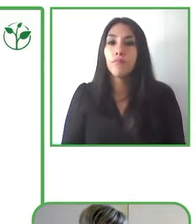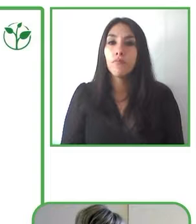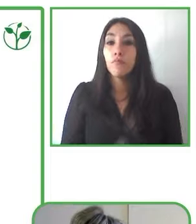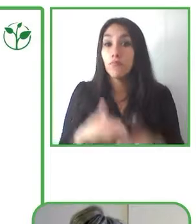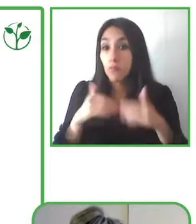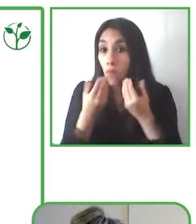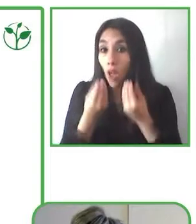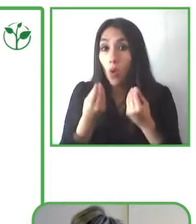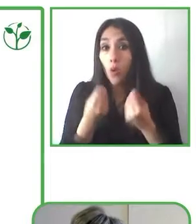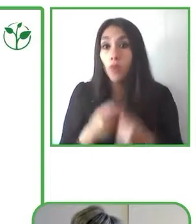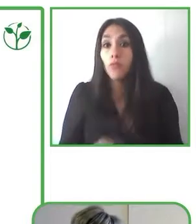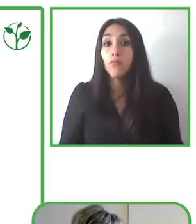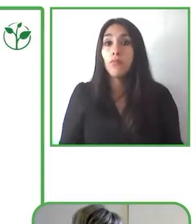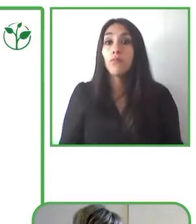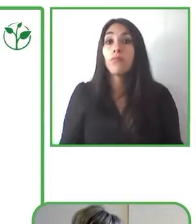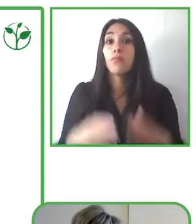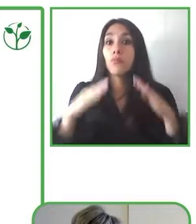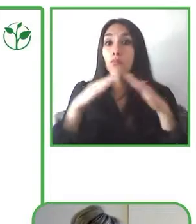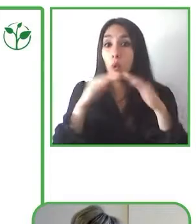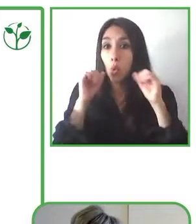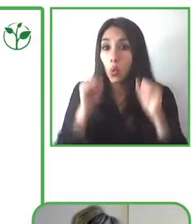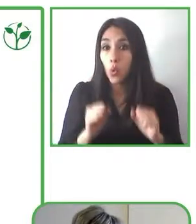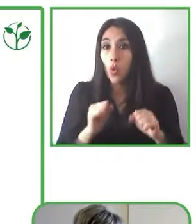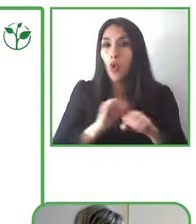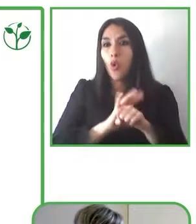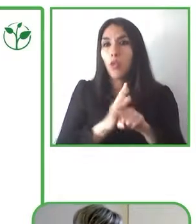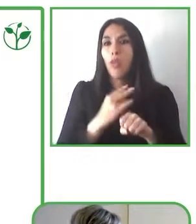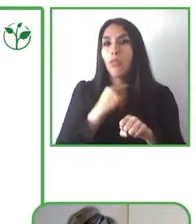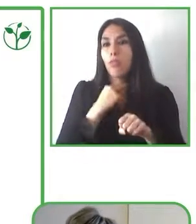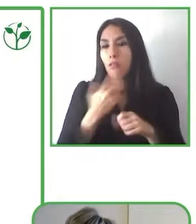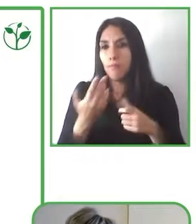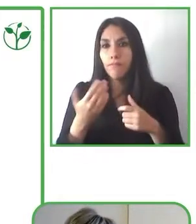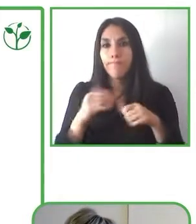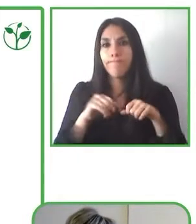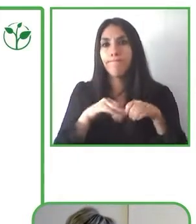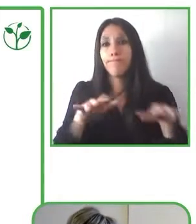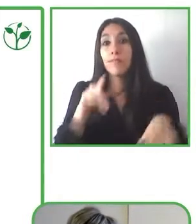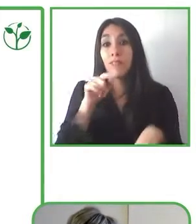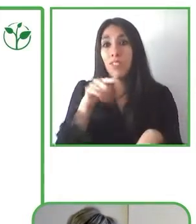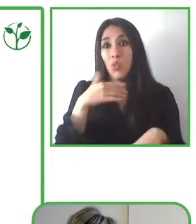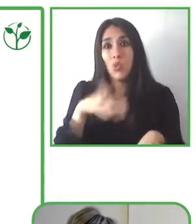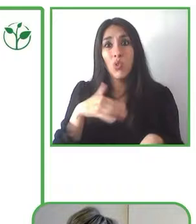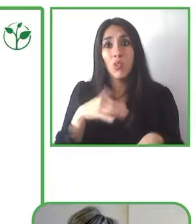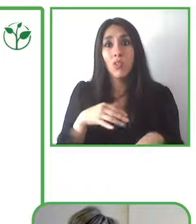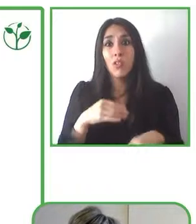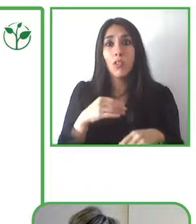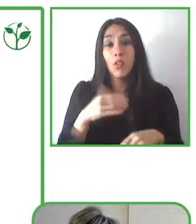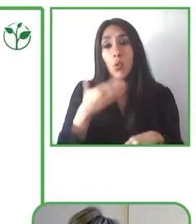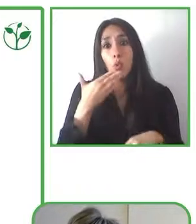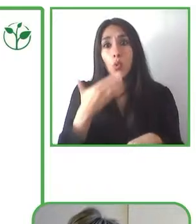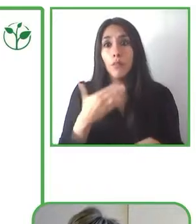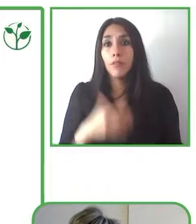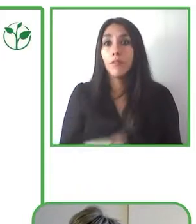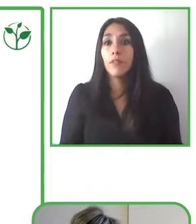And yet at the end of the day the pandemic was fundamental to transforming our platform